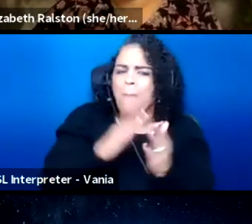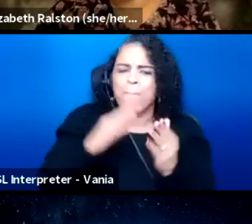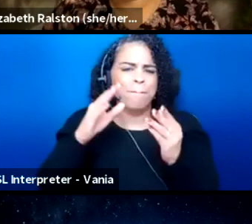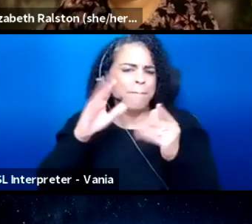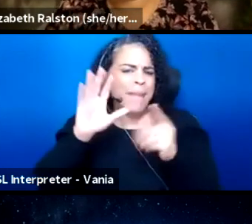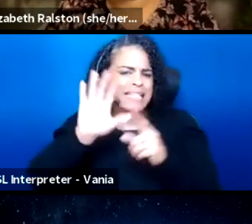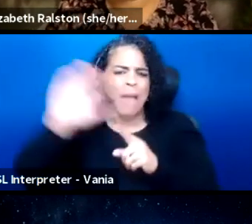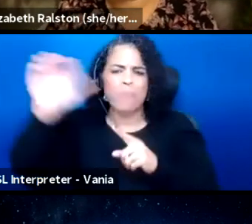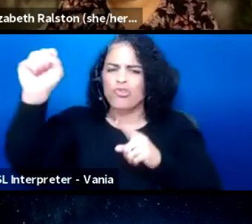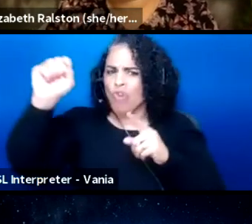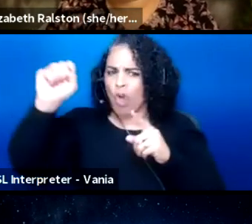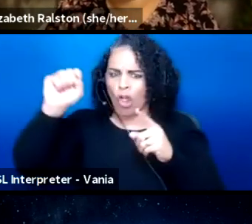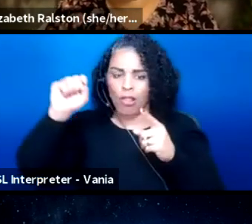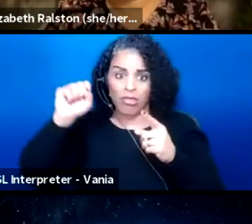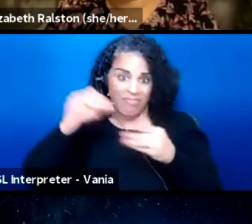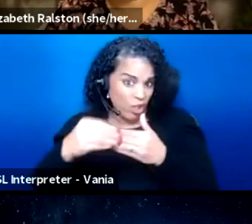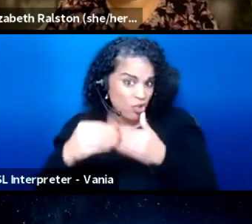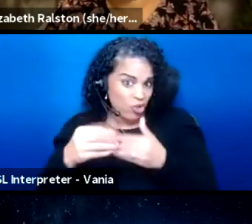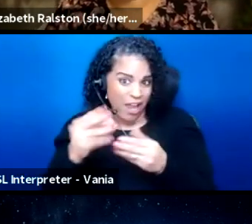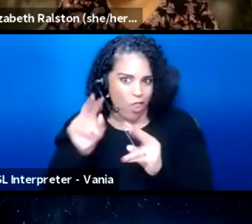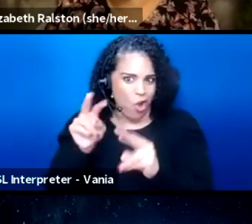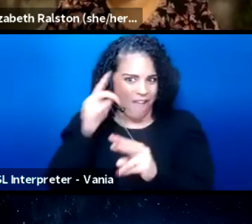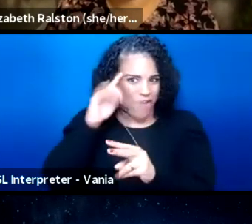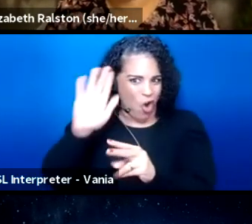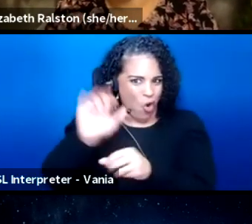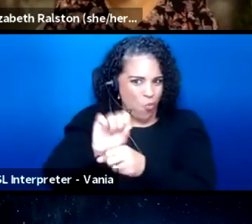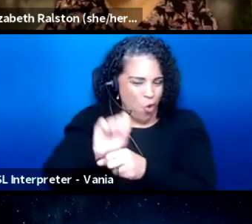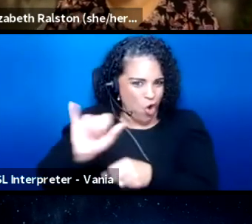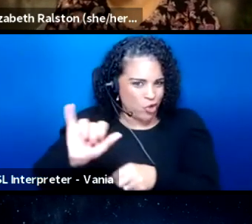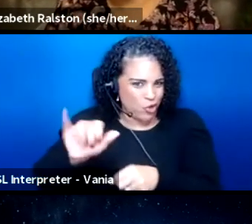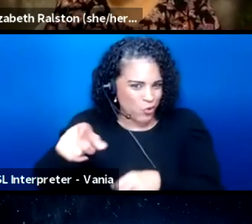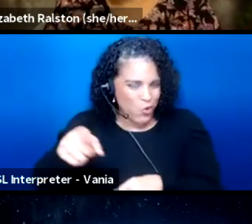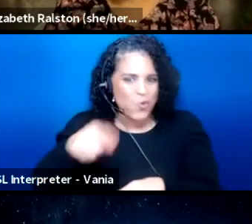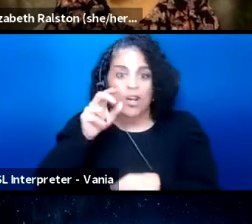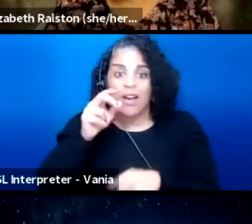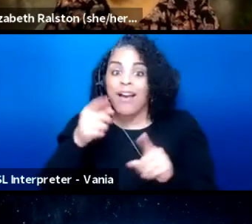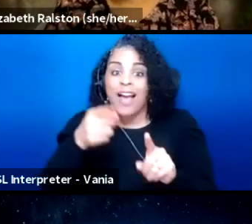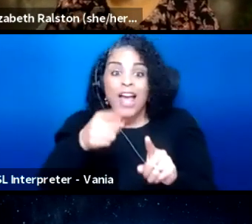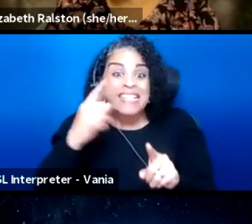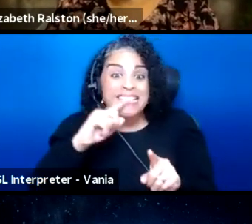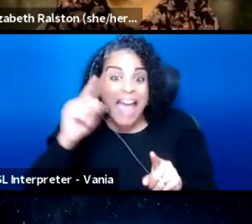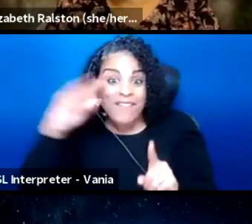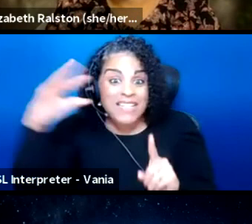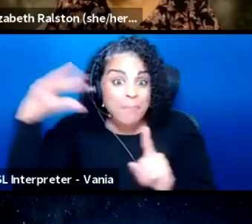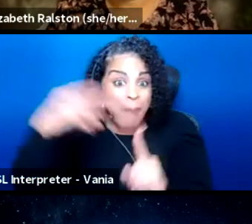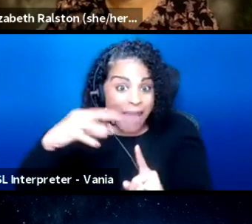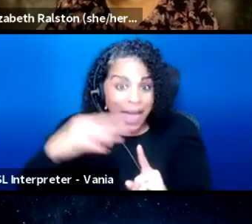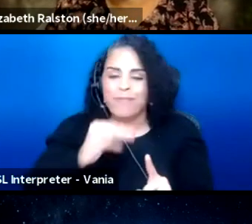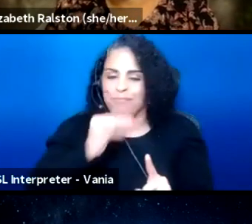and look out for her work, and check out Deaf Spotlight, which Monique is a part of